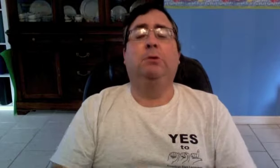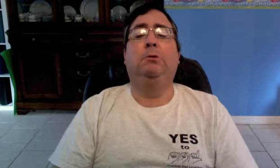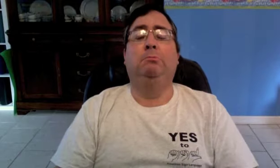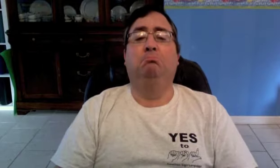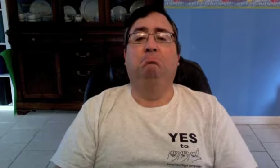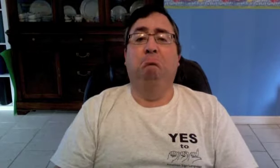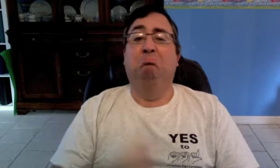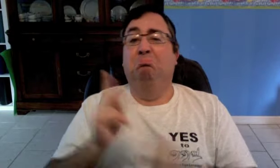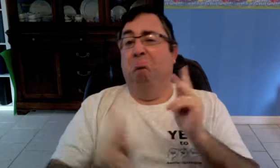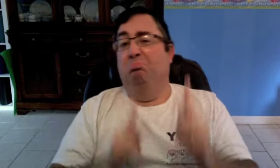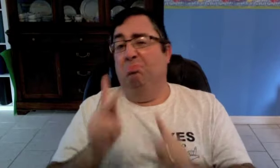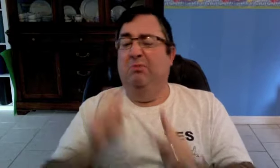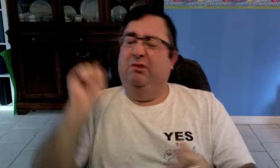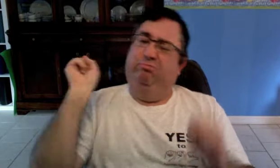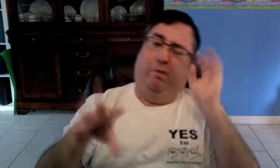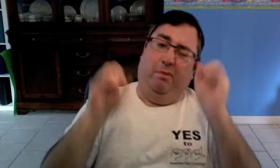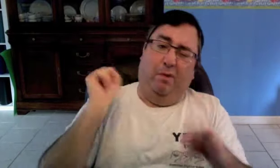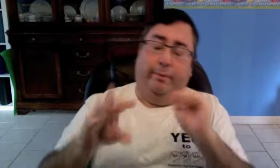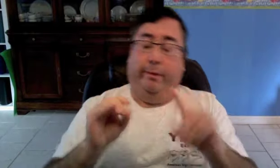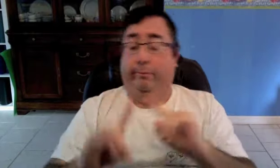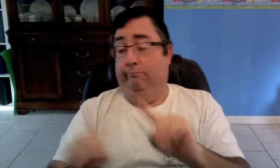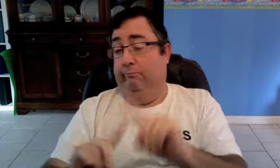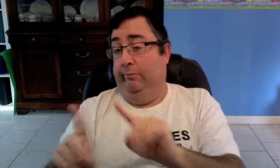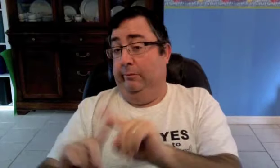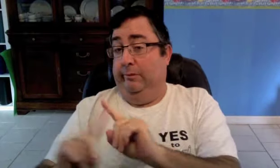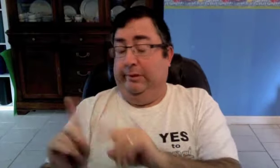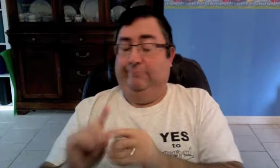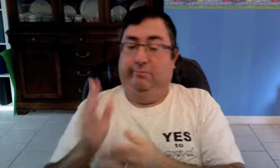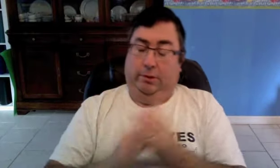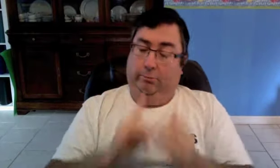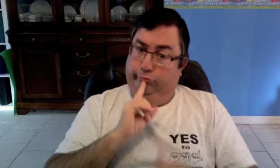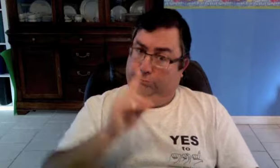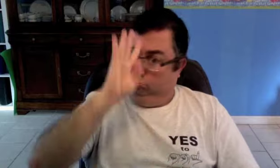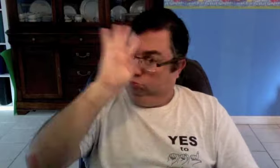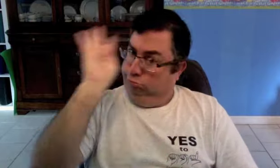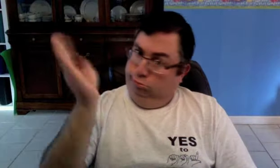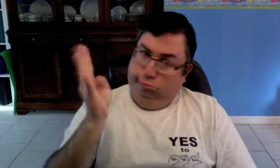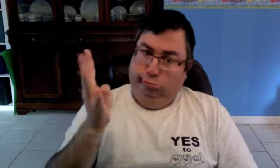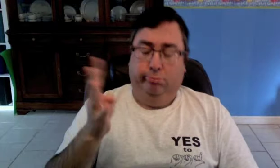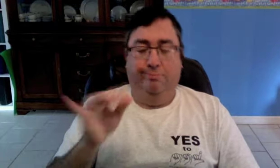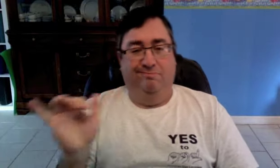People submitted different things, including some frivolous ones, like